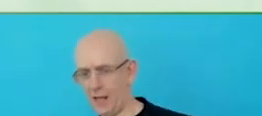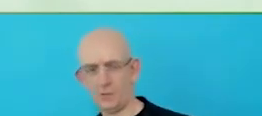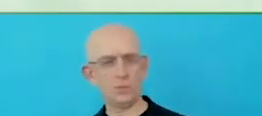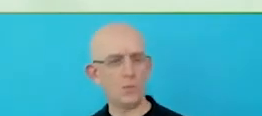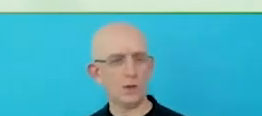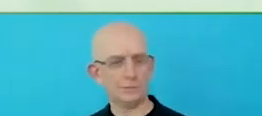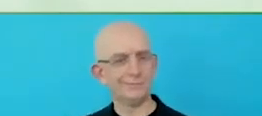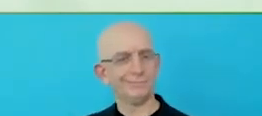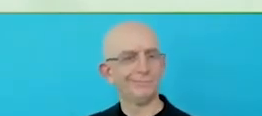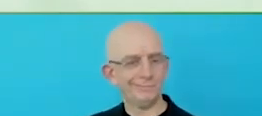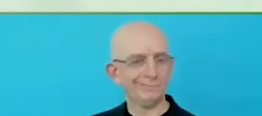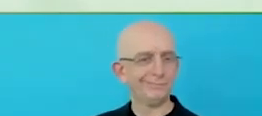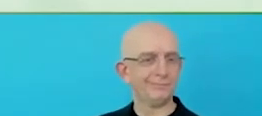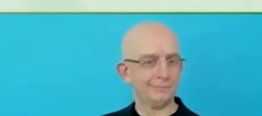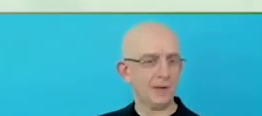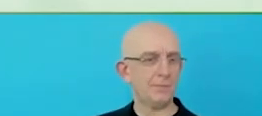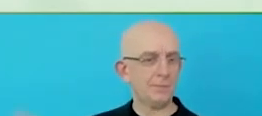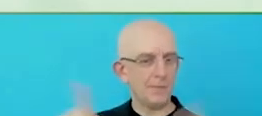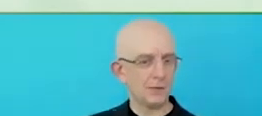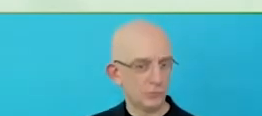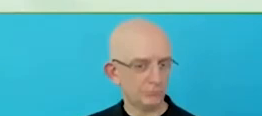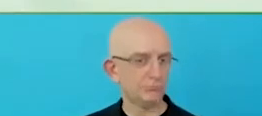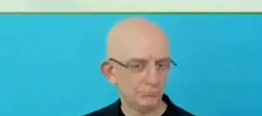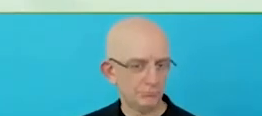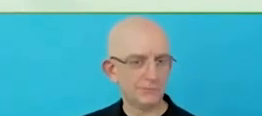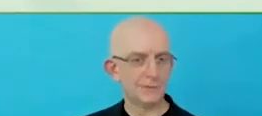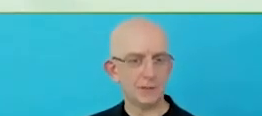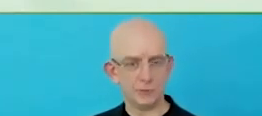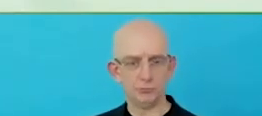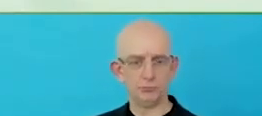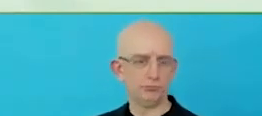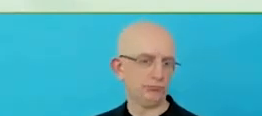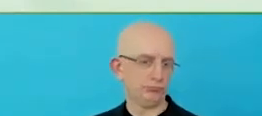It is our first experience of this wonderful conference. Thank you to the Zero Project team.